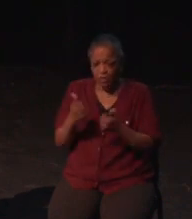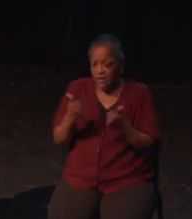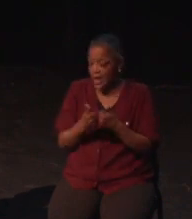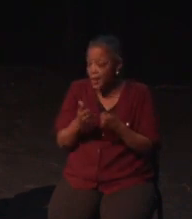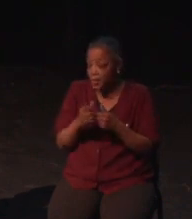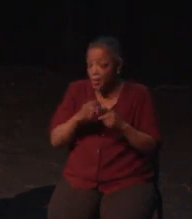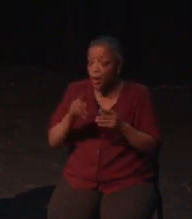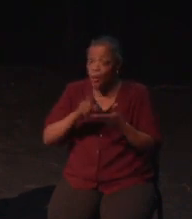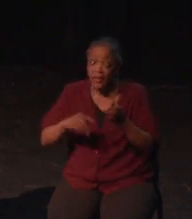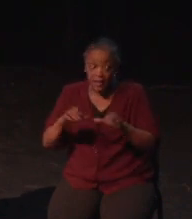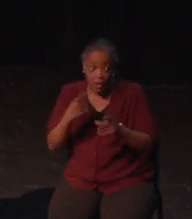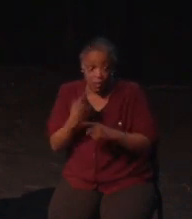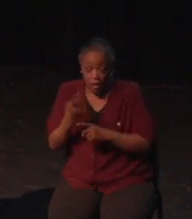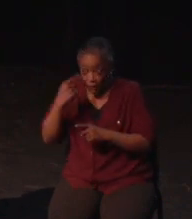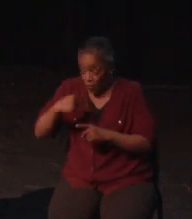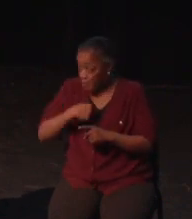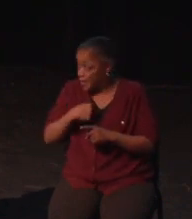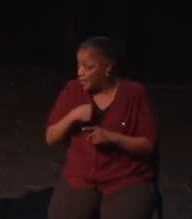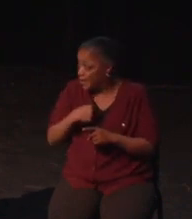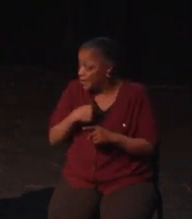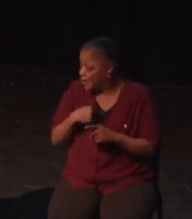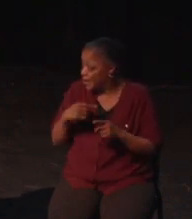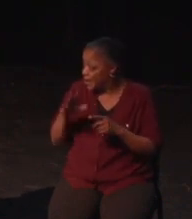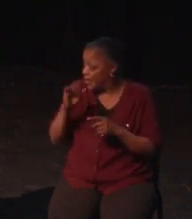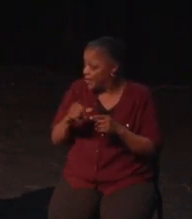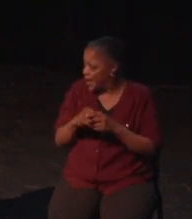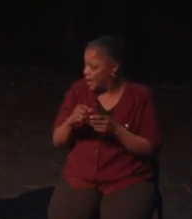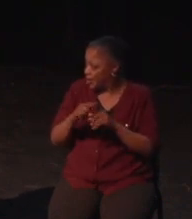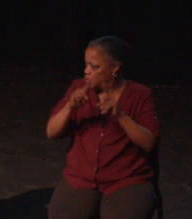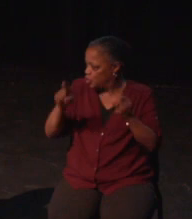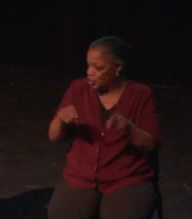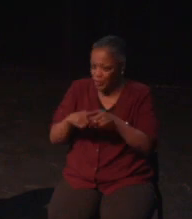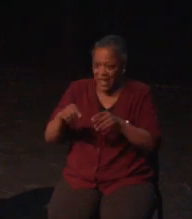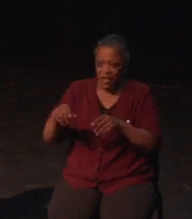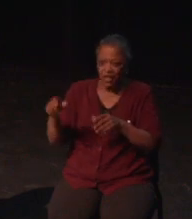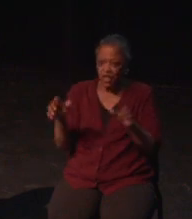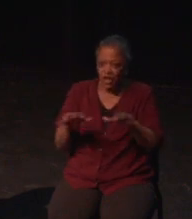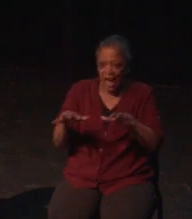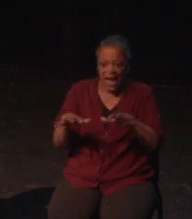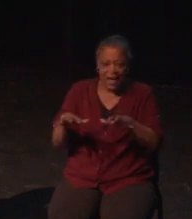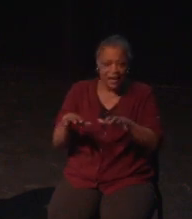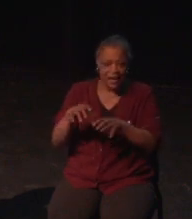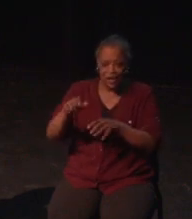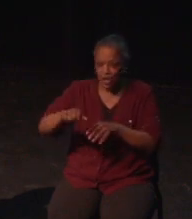that accessibility for one group can lead to accessibility for others. You've heard from a panel of deaf players how